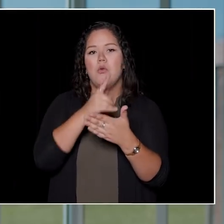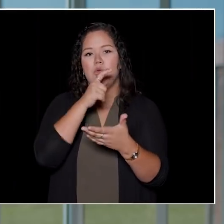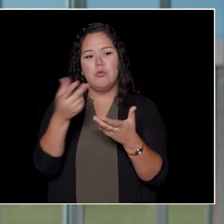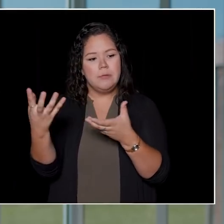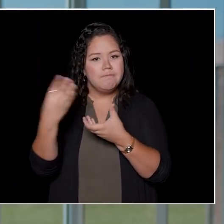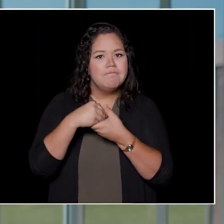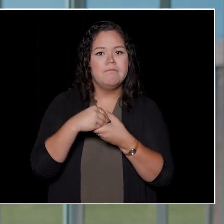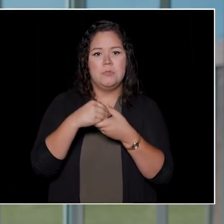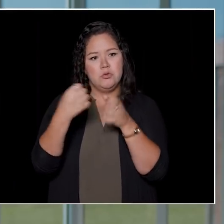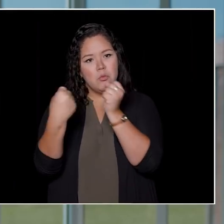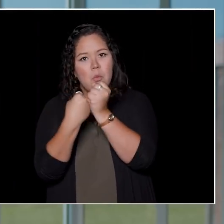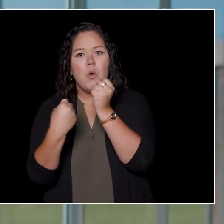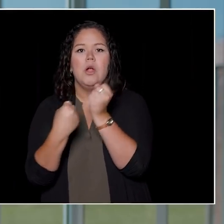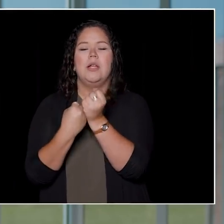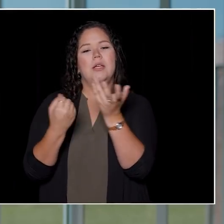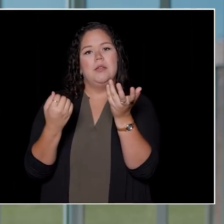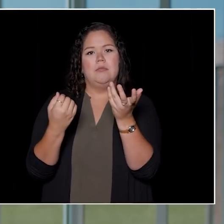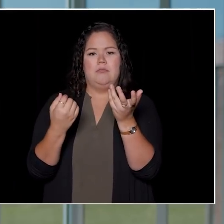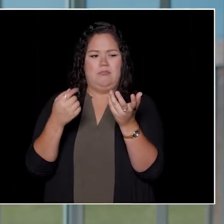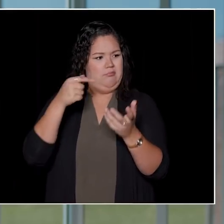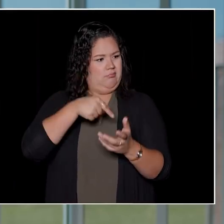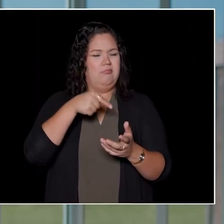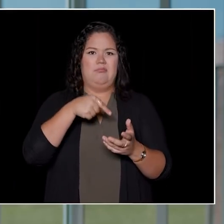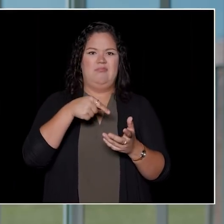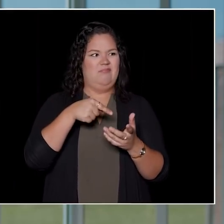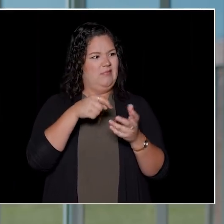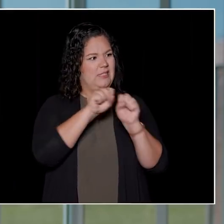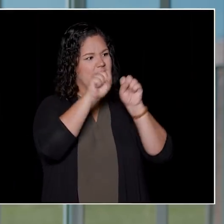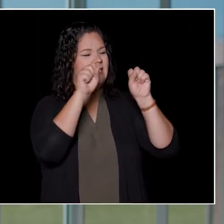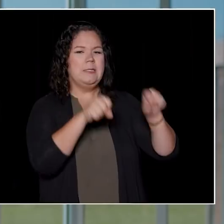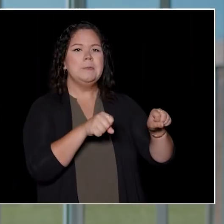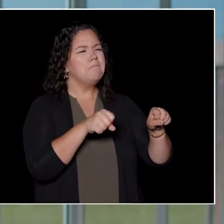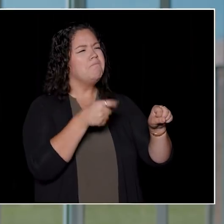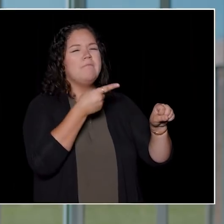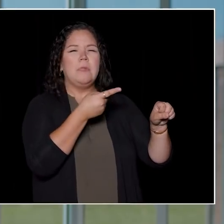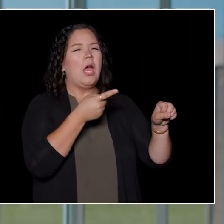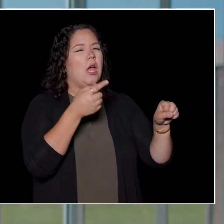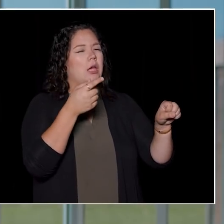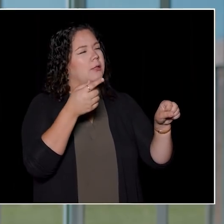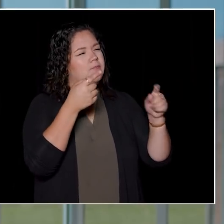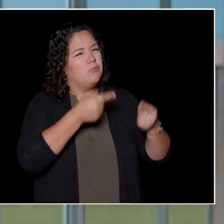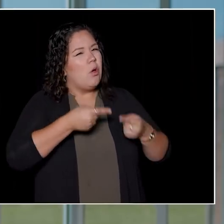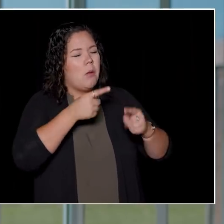in support of the system that we have to work with today and